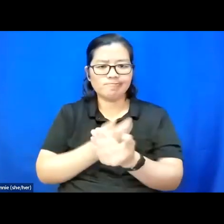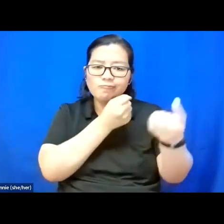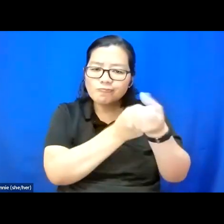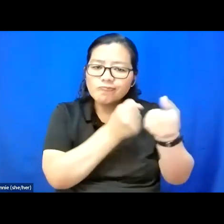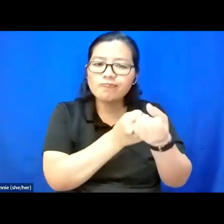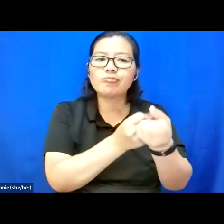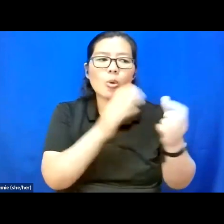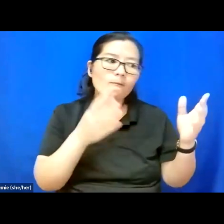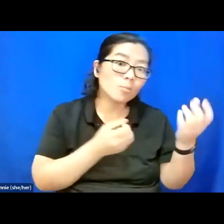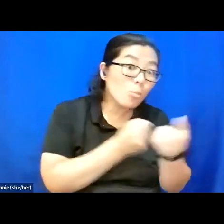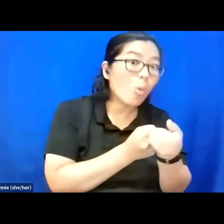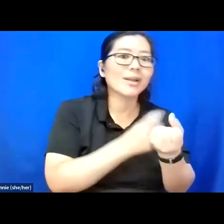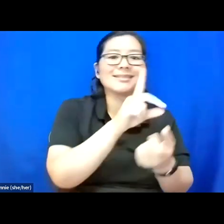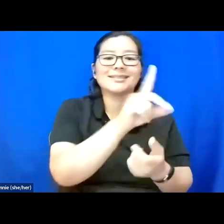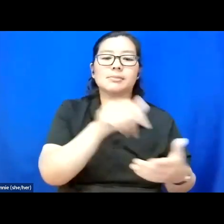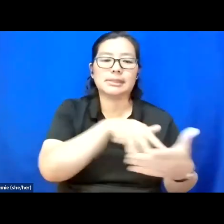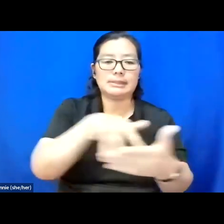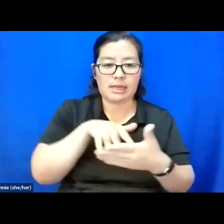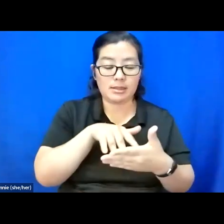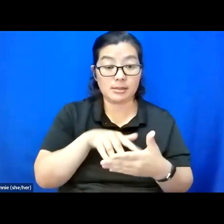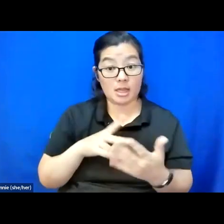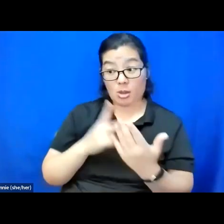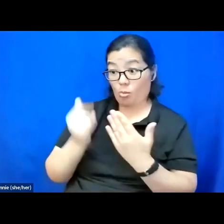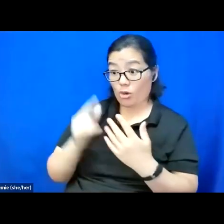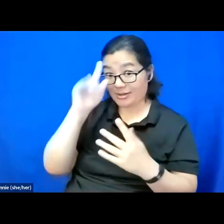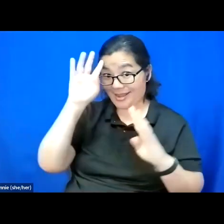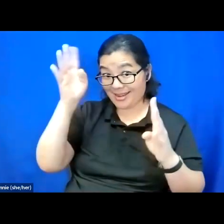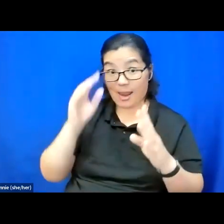The project that came to mind has historical roots.